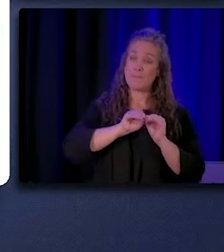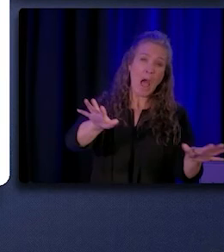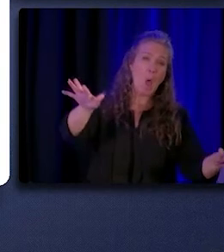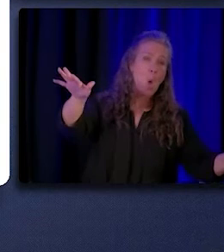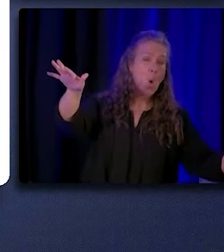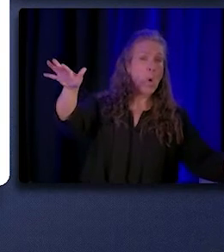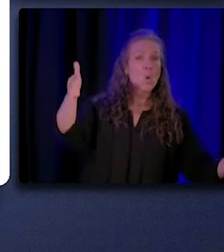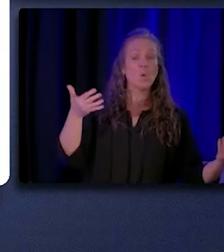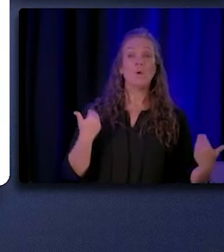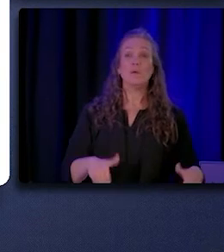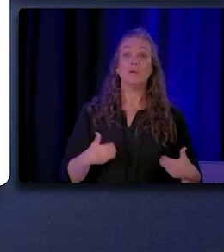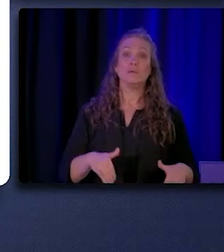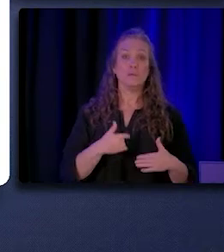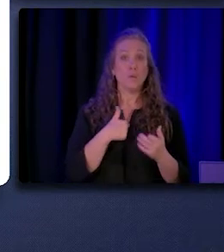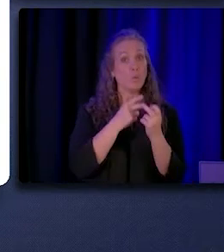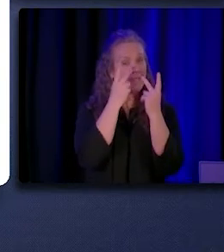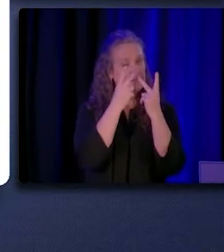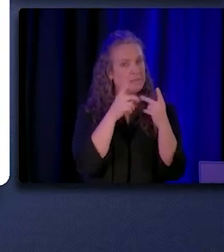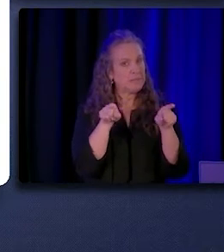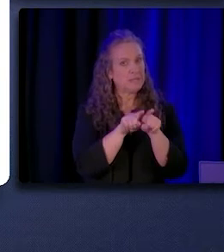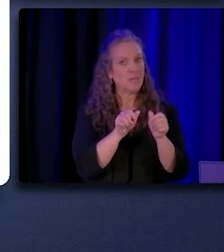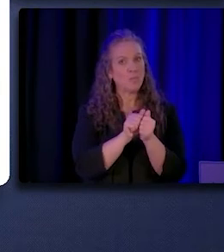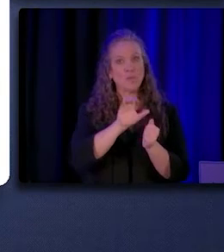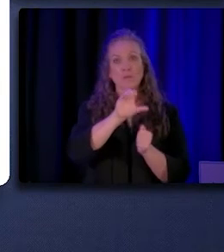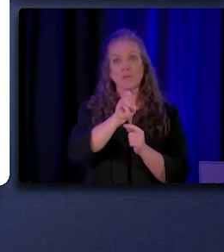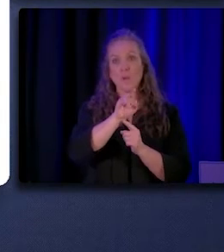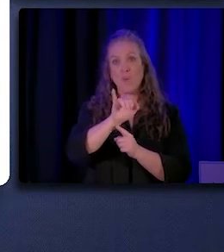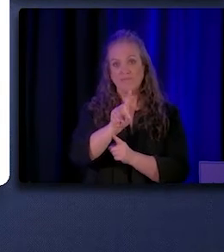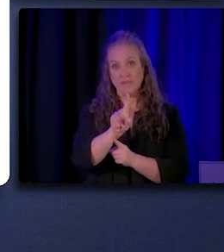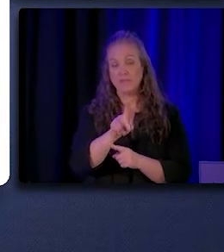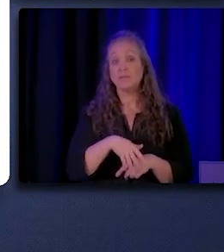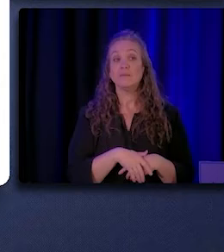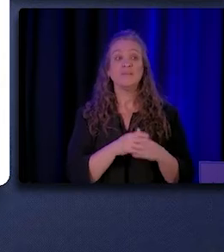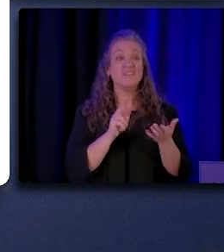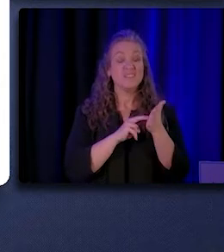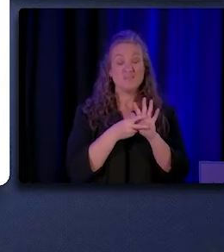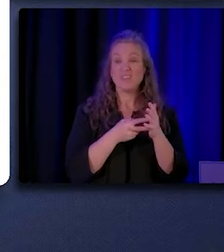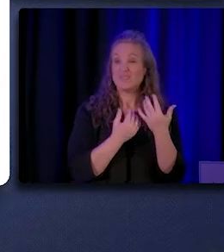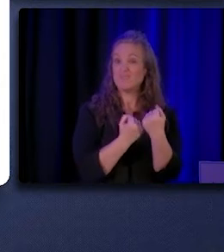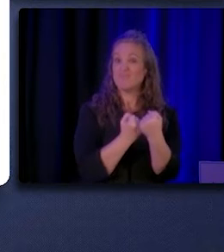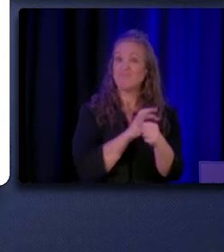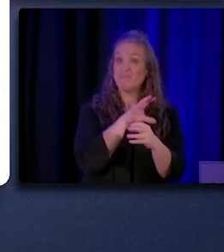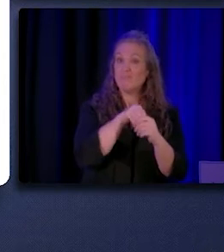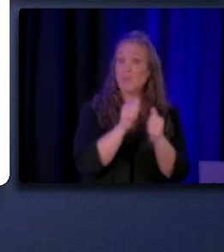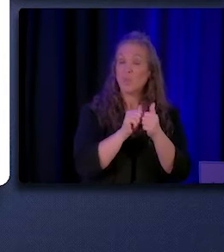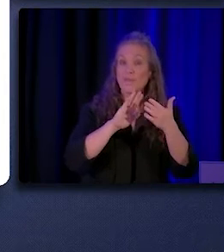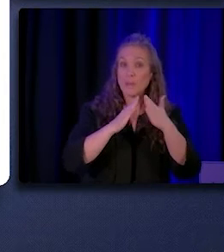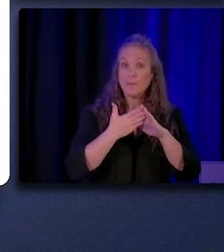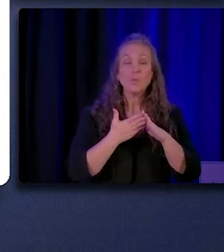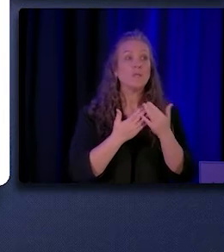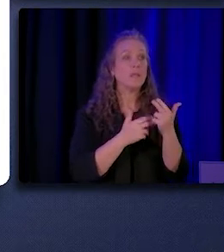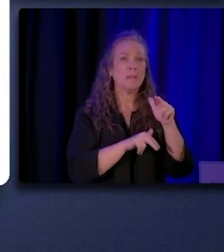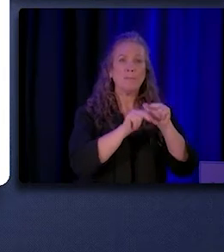"We're definitely seeing that with COVID. "And so we do a lot of community building, "a lot of trust building in the community.